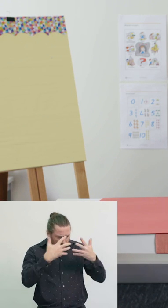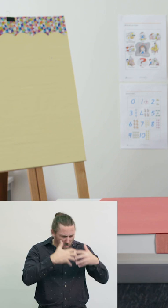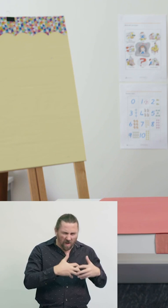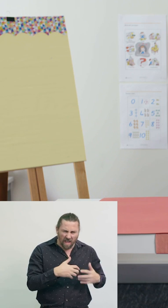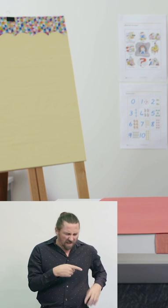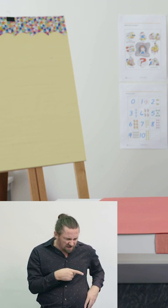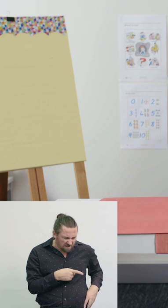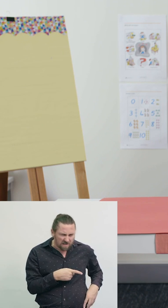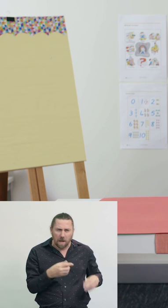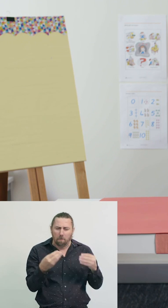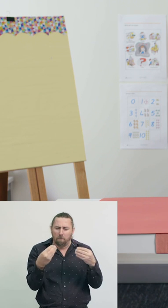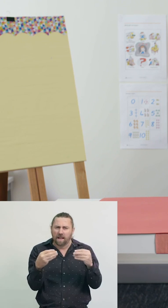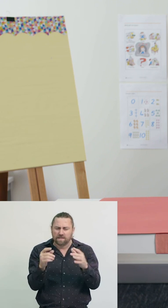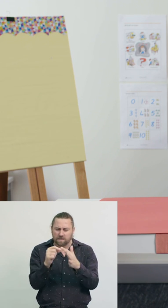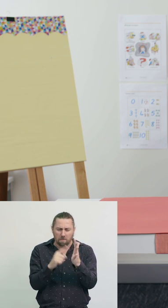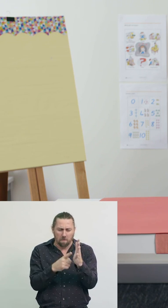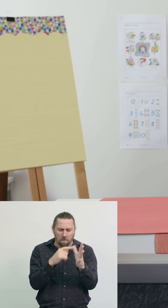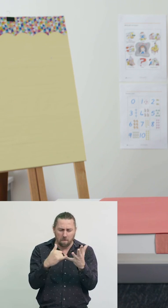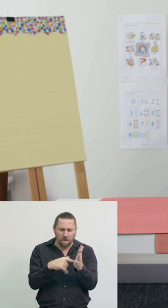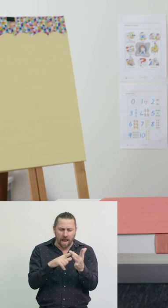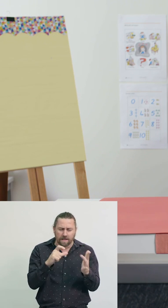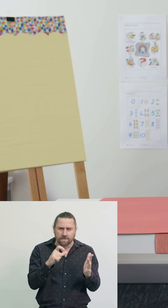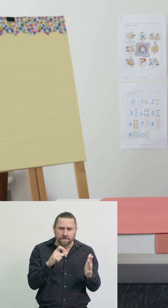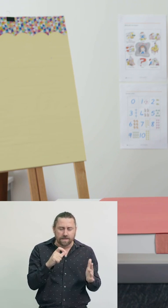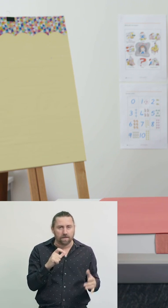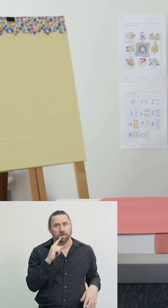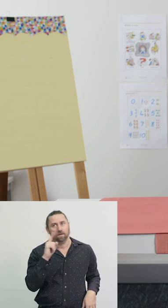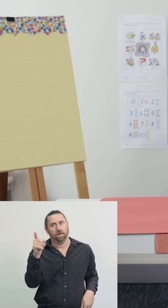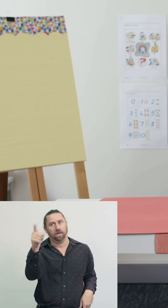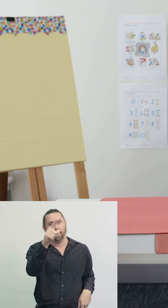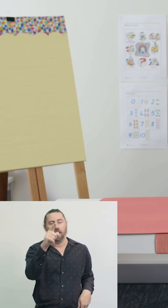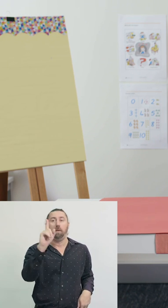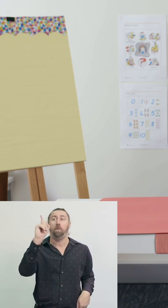and at the moment, the recyclers only want the hard plastic.